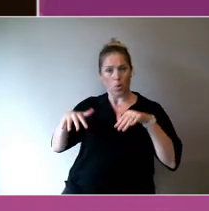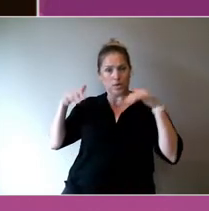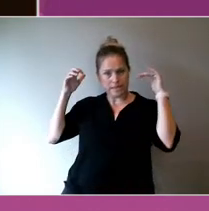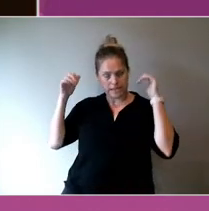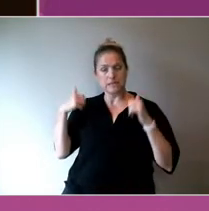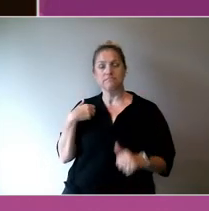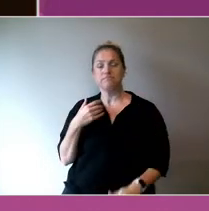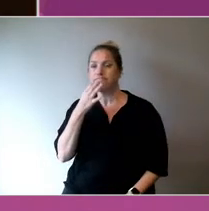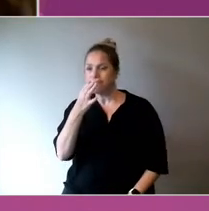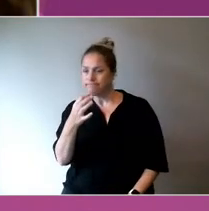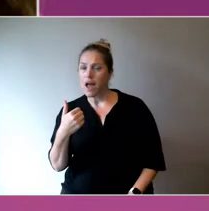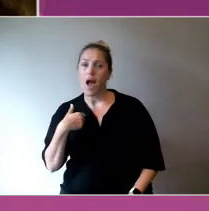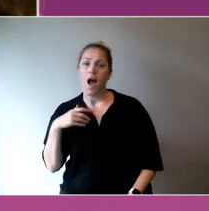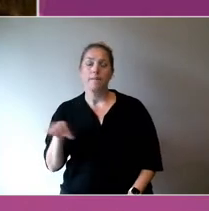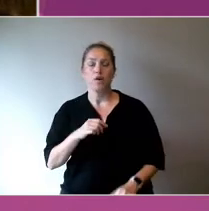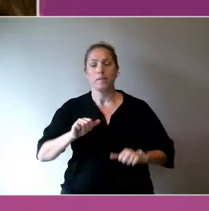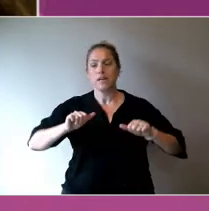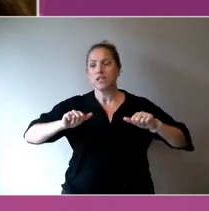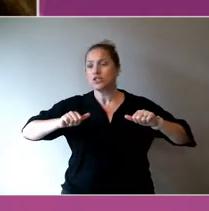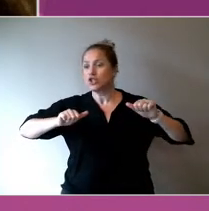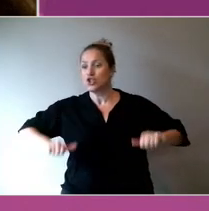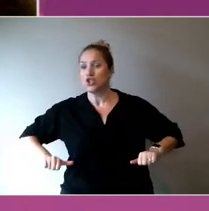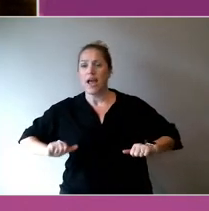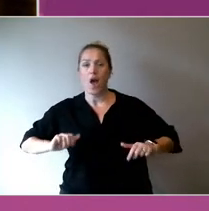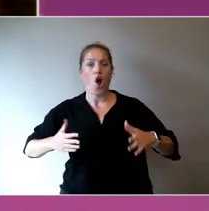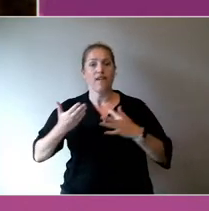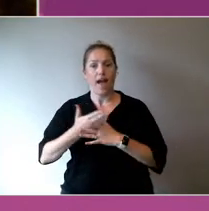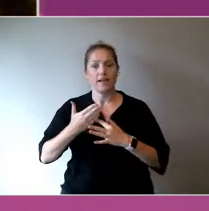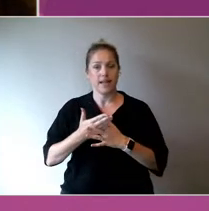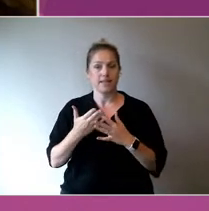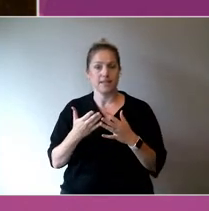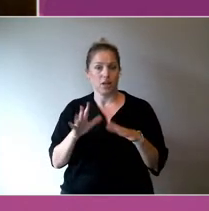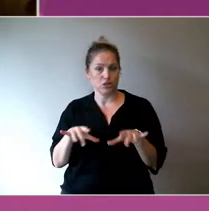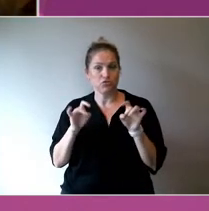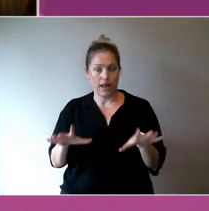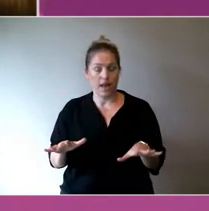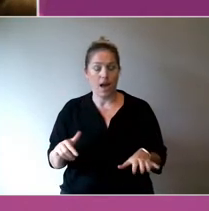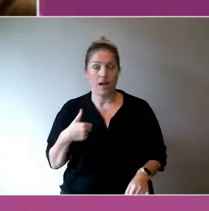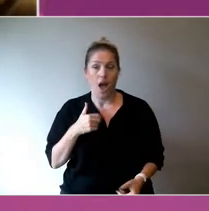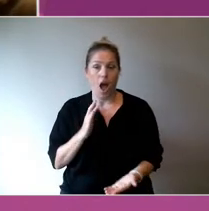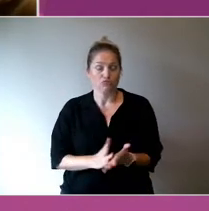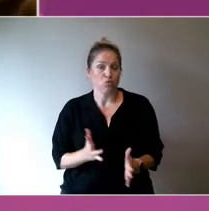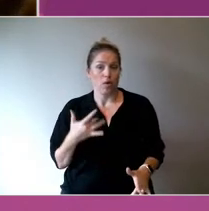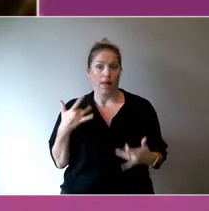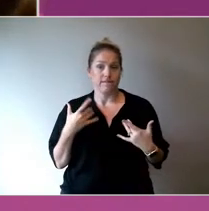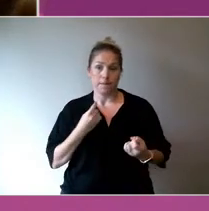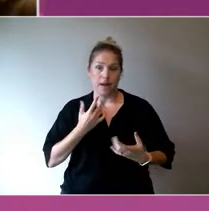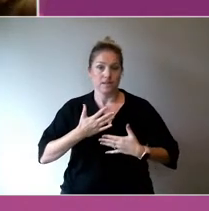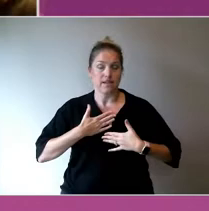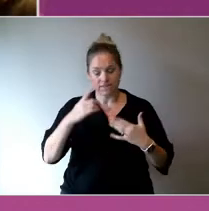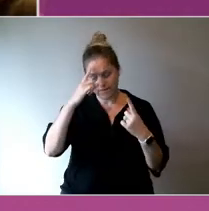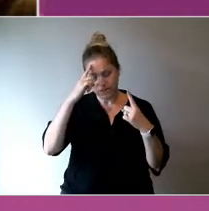I'm one of those people who have been talking about, who lives with complex mental health conditions.